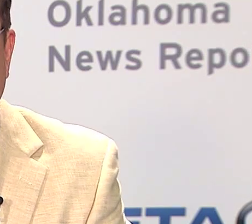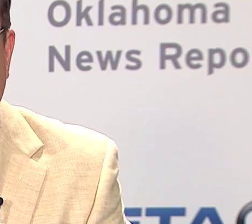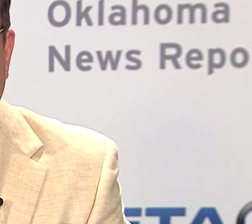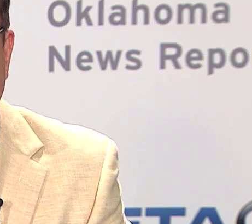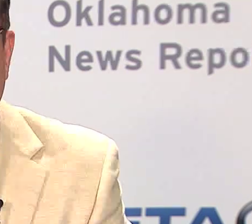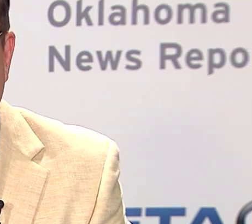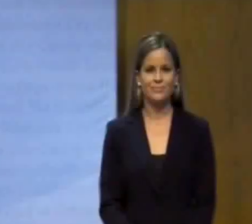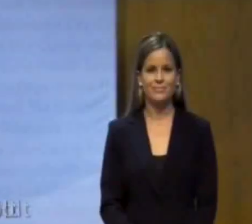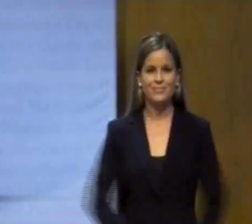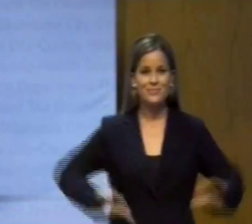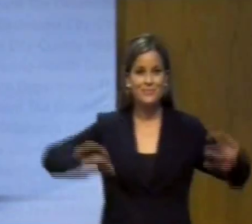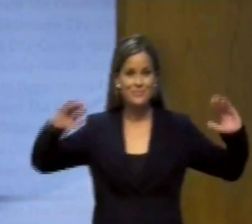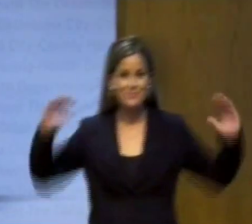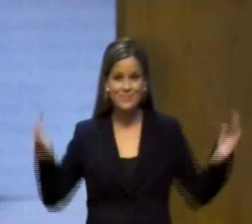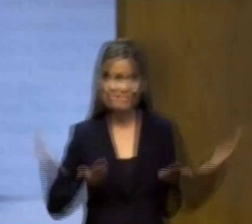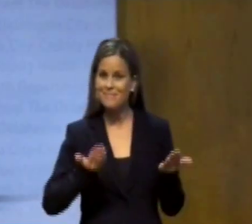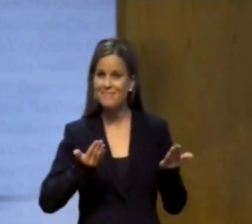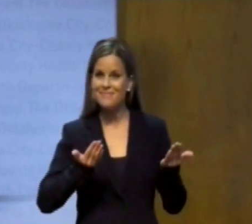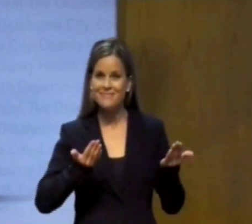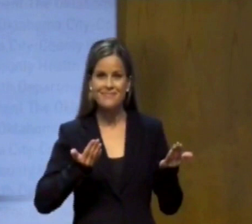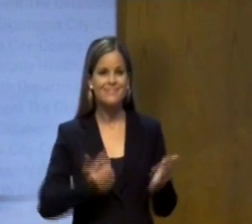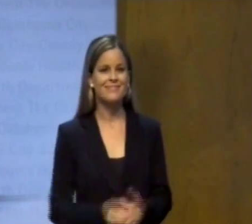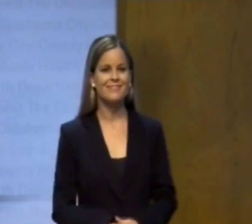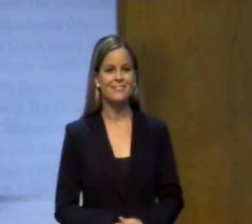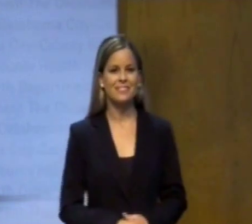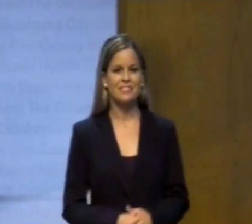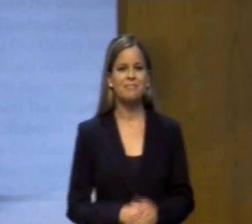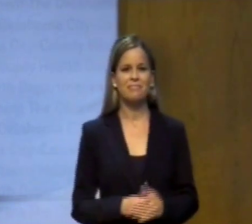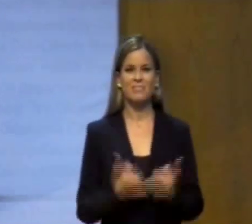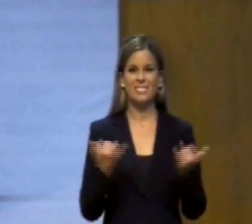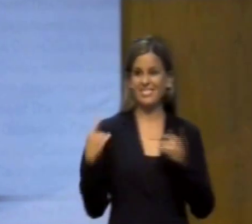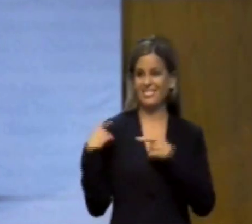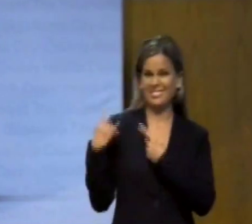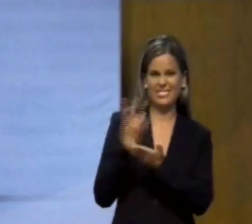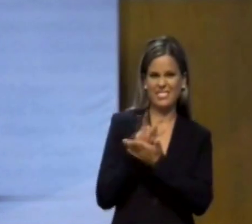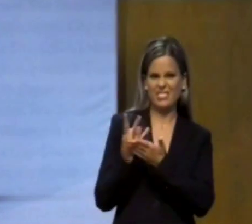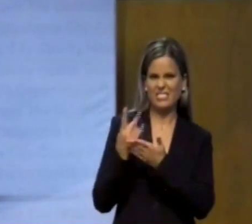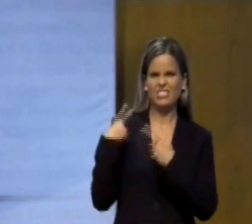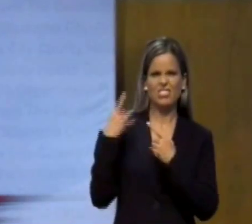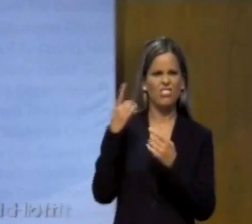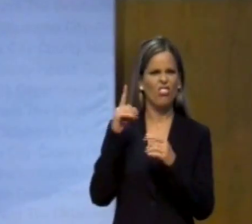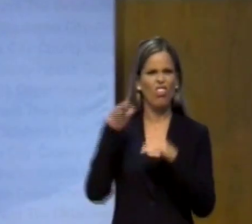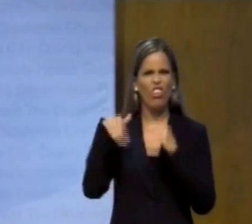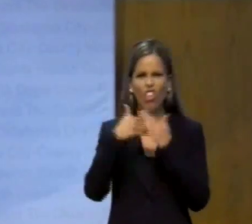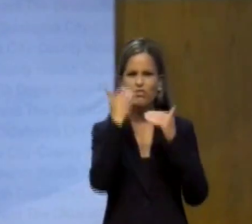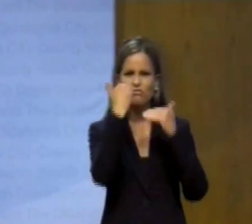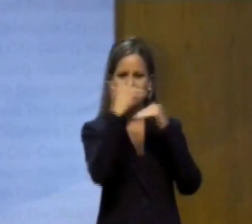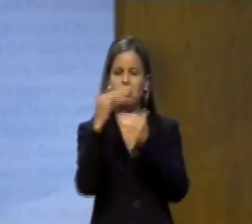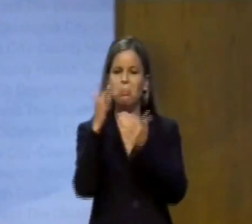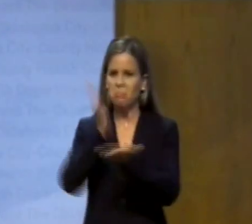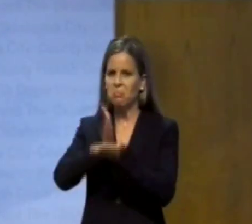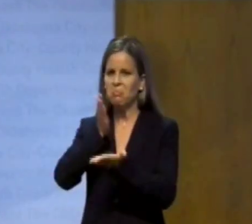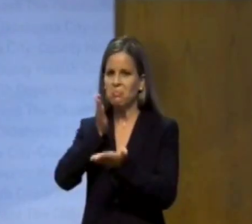extra it has been seven weeks since restrictions were lifted in Oklahoma City and this is our first